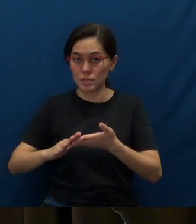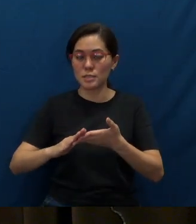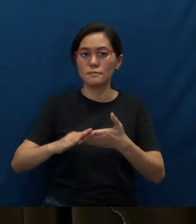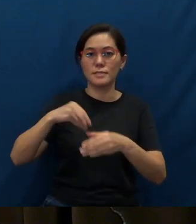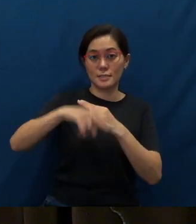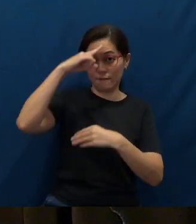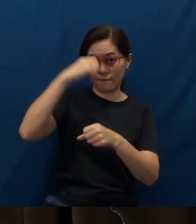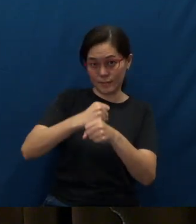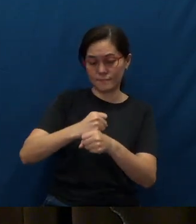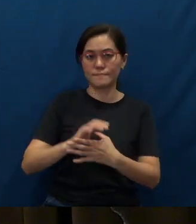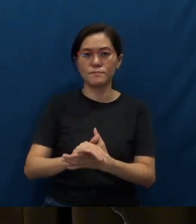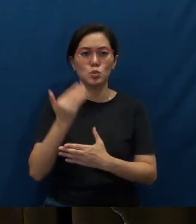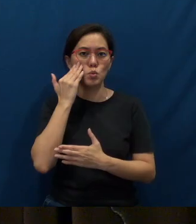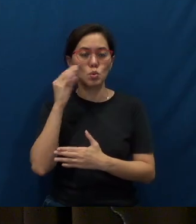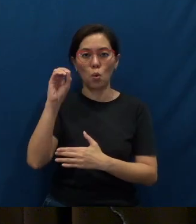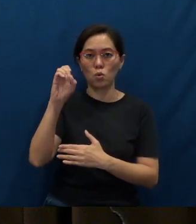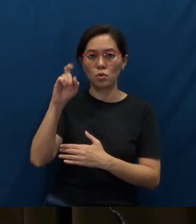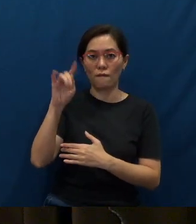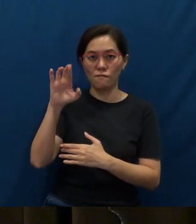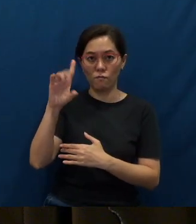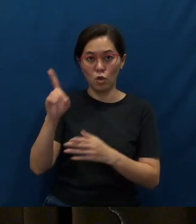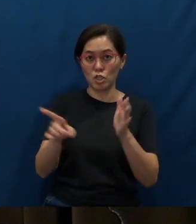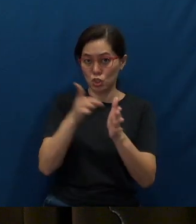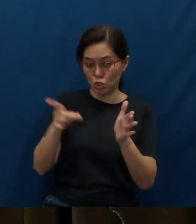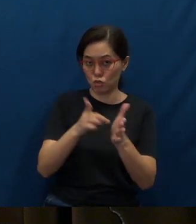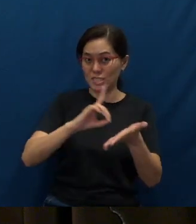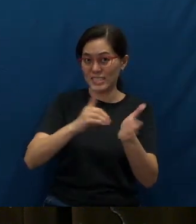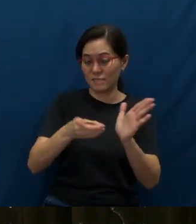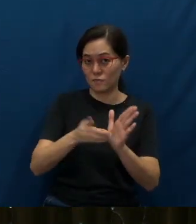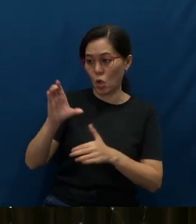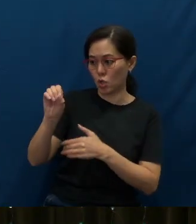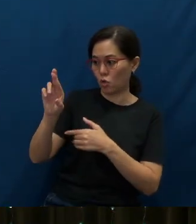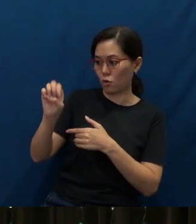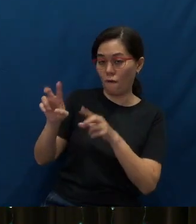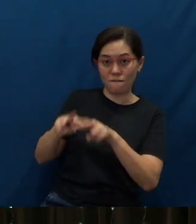You know, the Oxford Dictionary defines core values